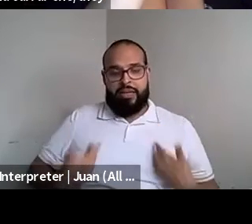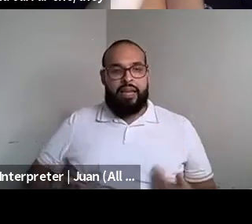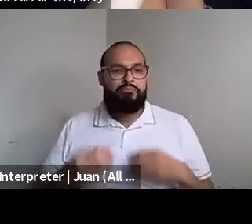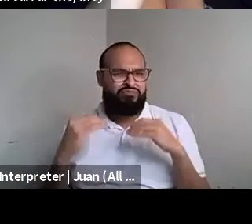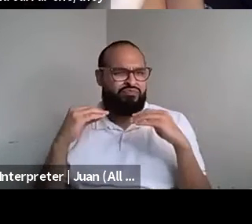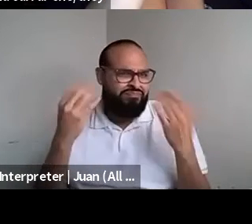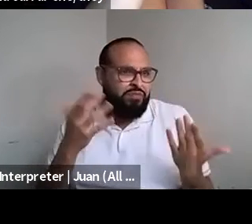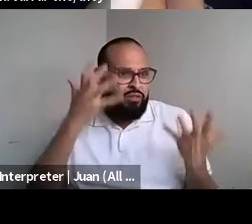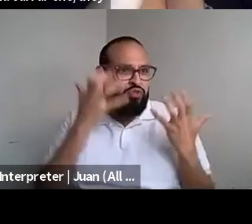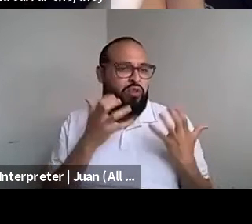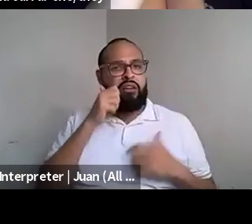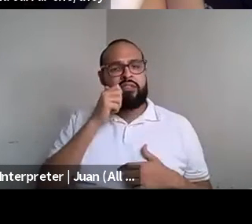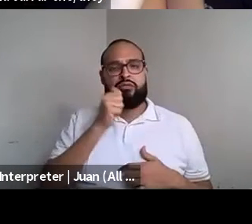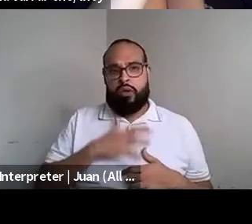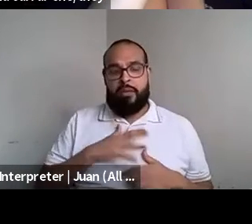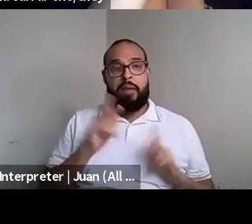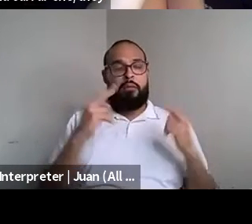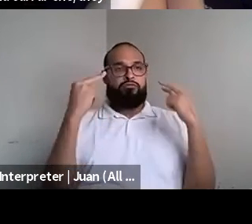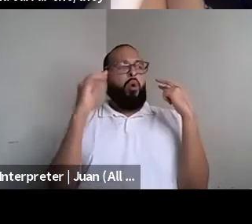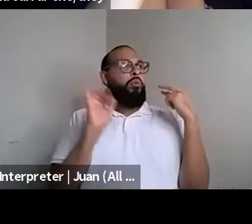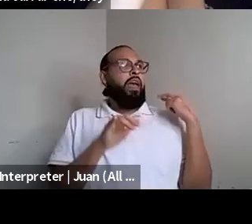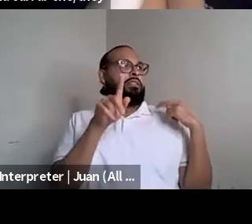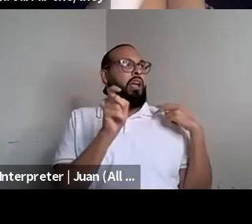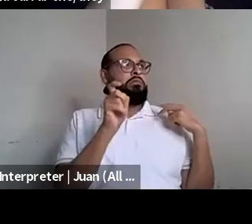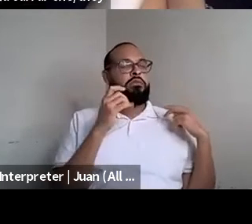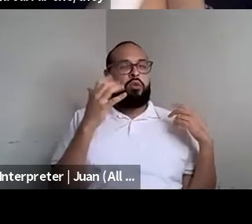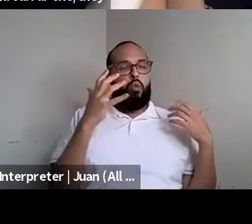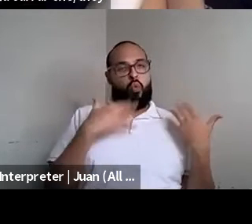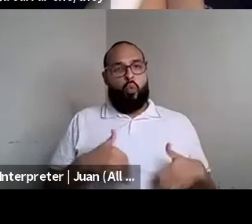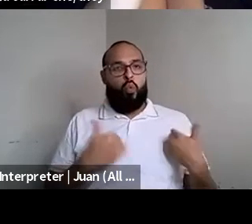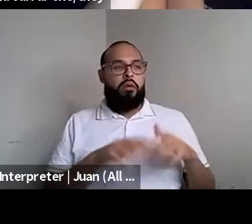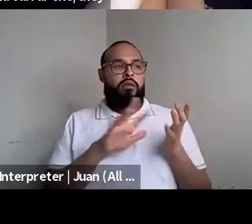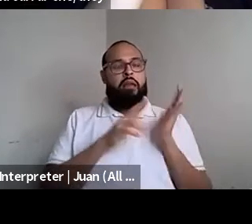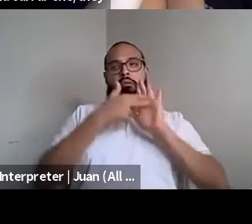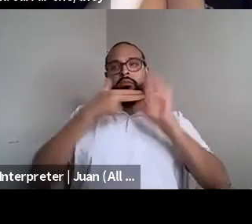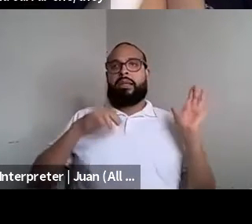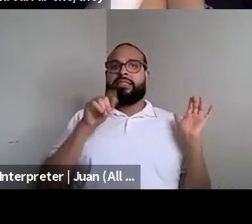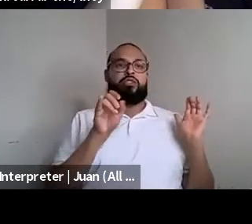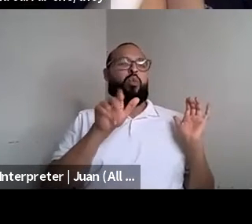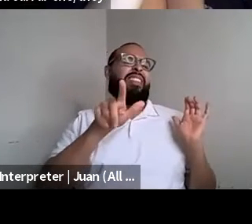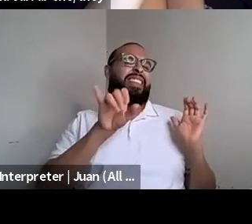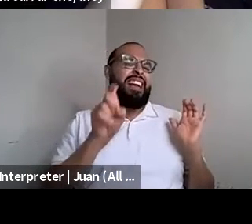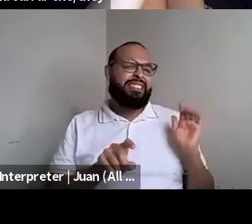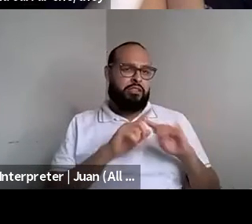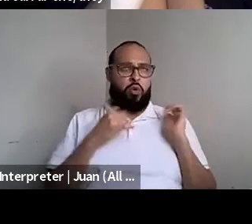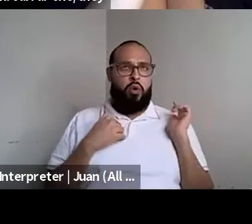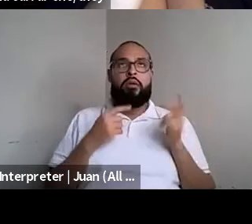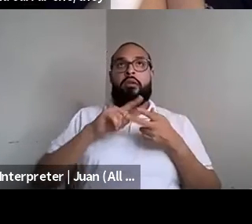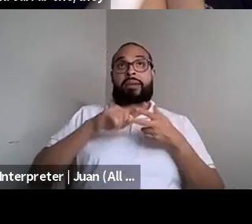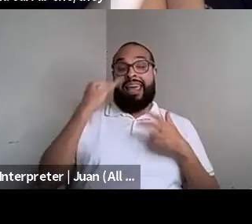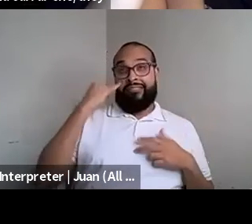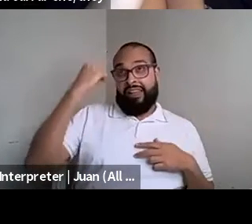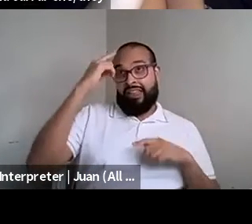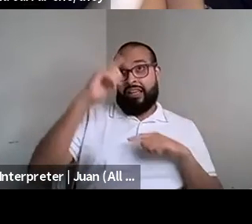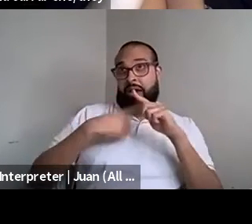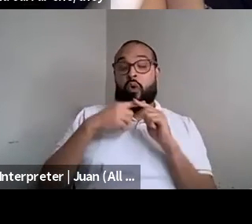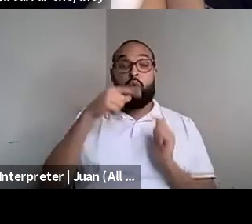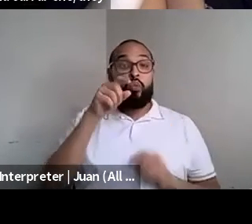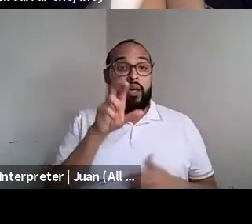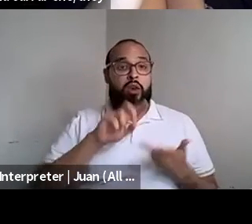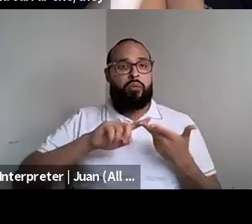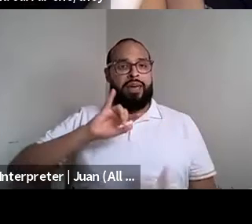Kokumo: Right. I've been like I have a fat ass. So it's my end. And then I think about what is the queer and innocence. I'm always looking at myself as like a mutant. And that's the reason why, when